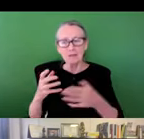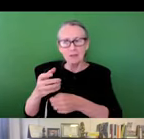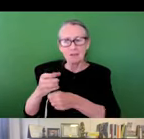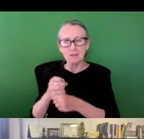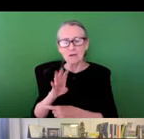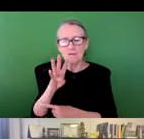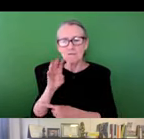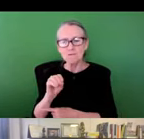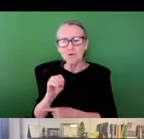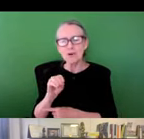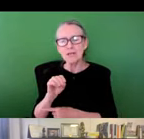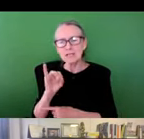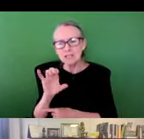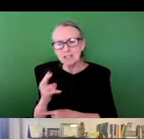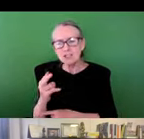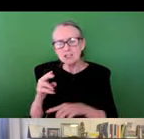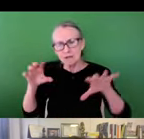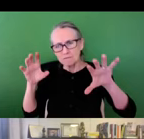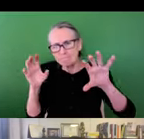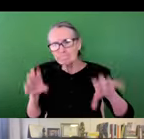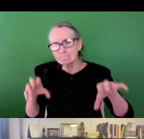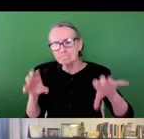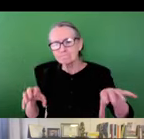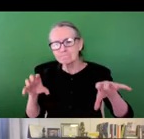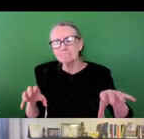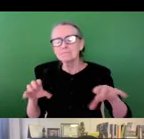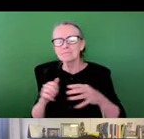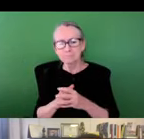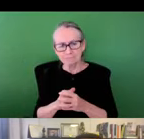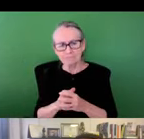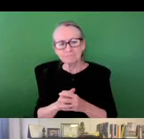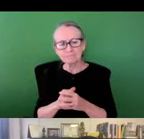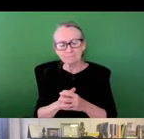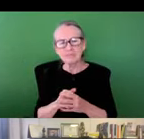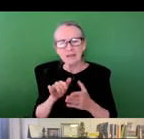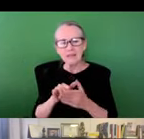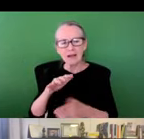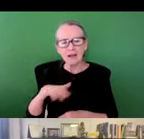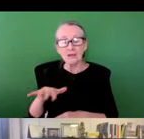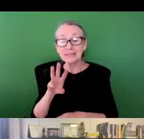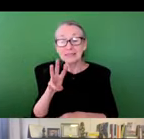700,000 in terms of population size kind area that receives approximately 40 inches of precipitation